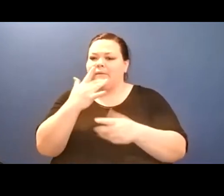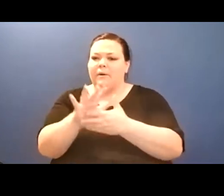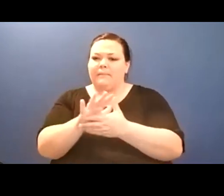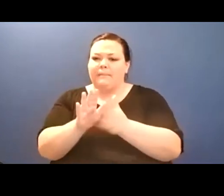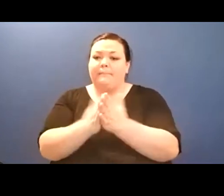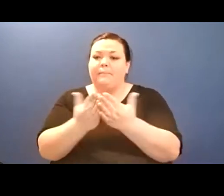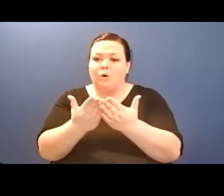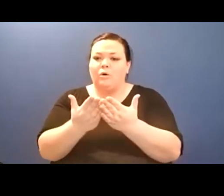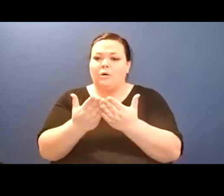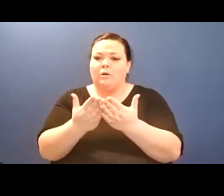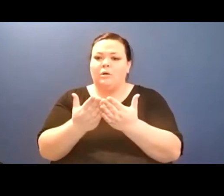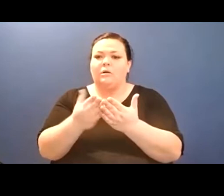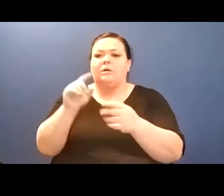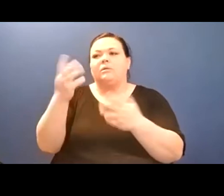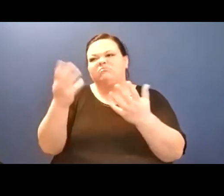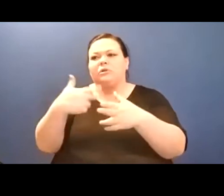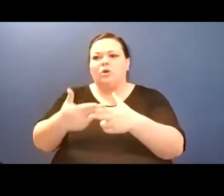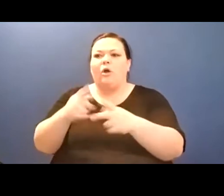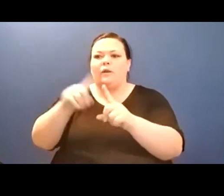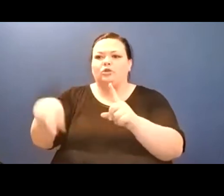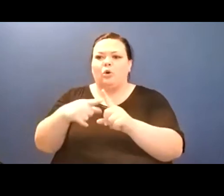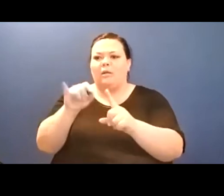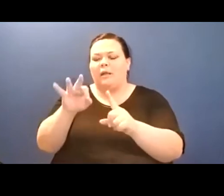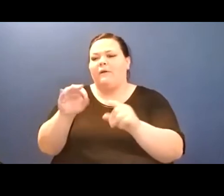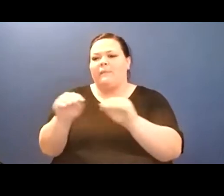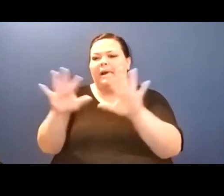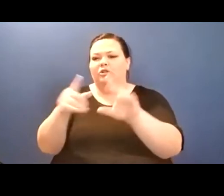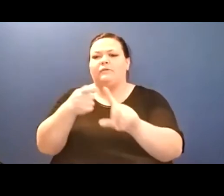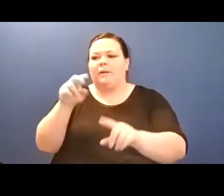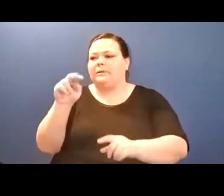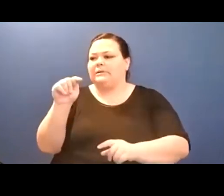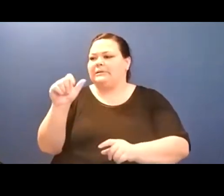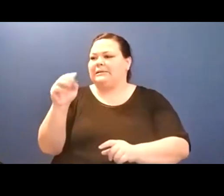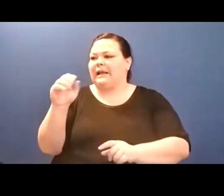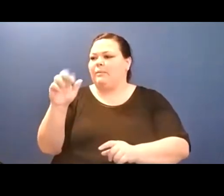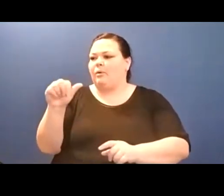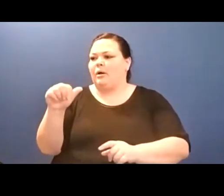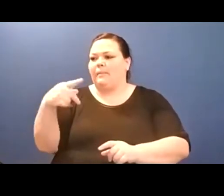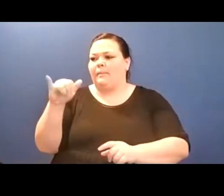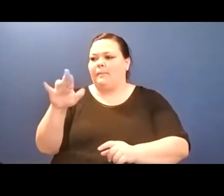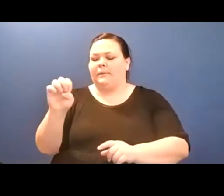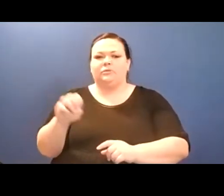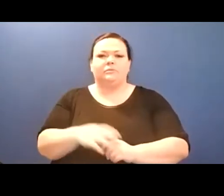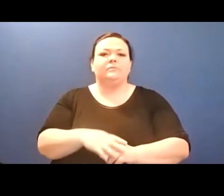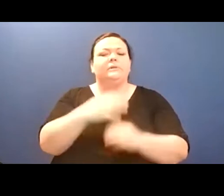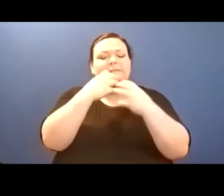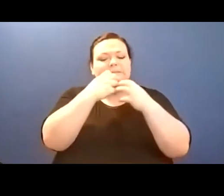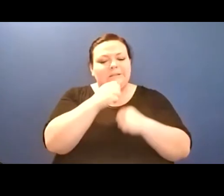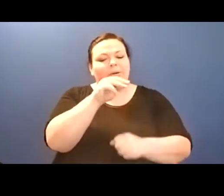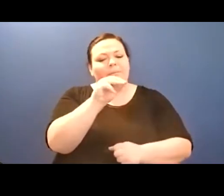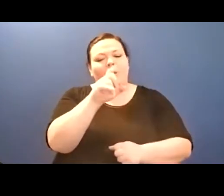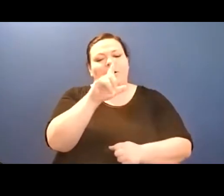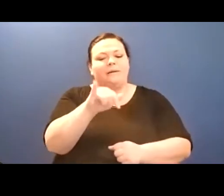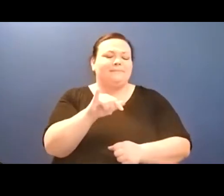Because you have magic. You can already feel it in you bursting, to come out. Your entire life